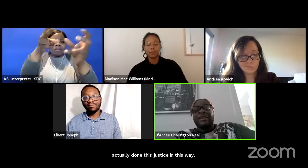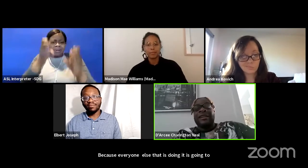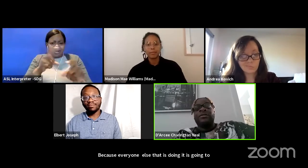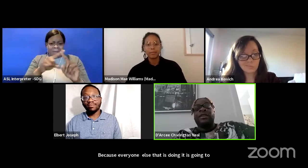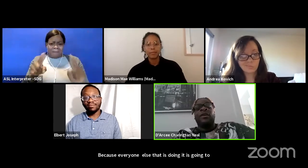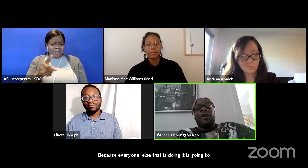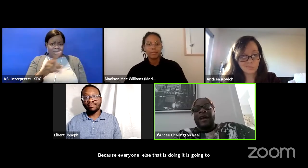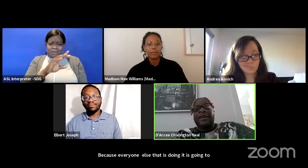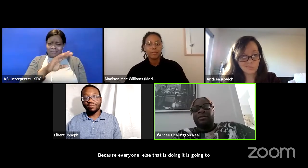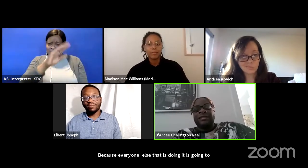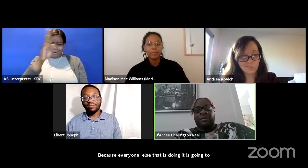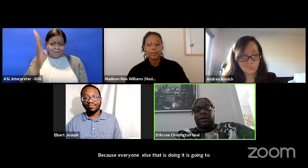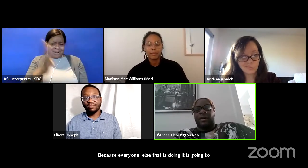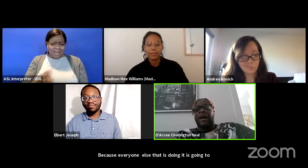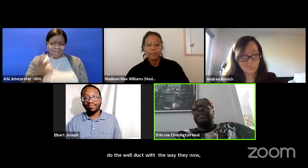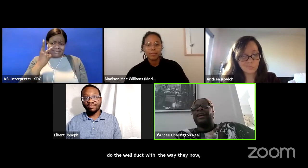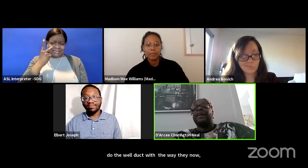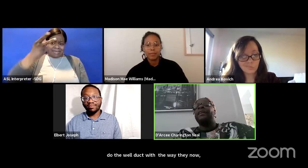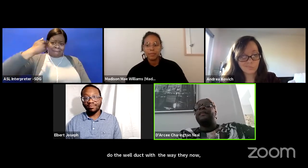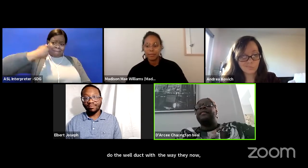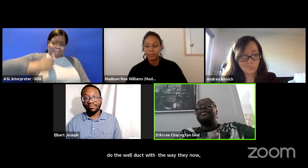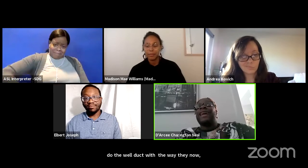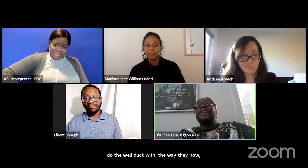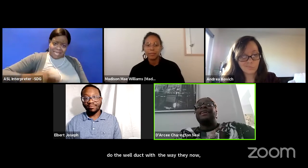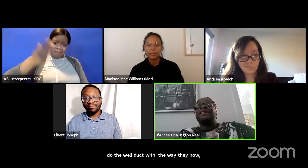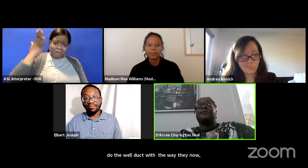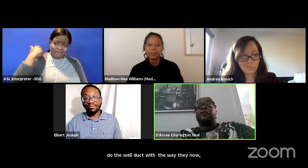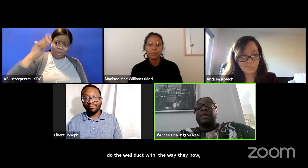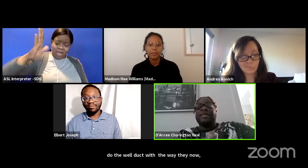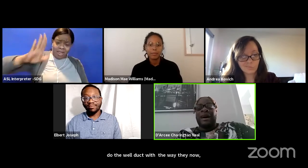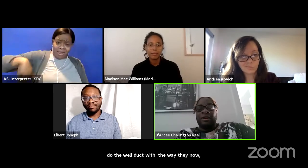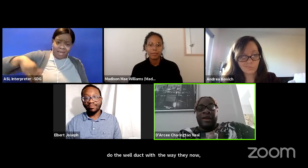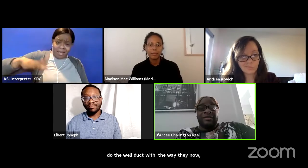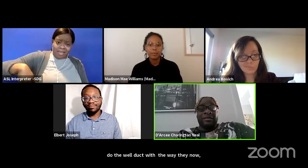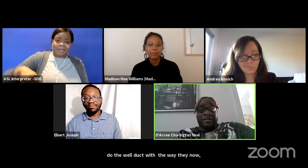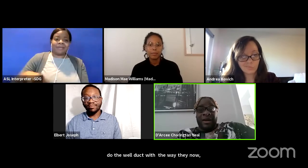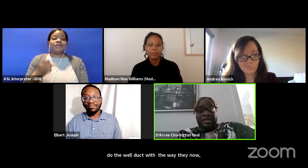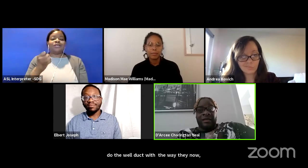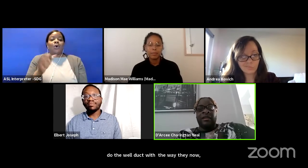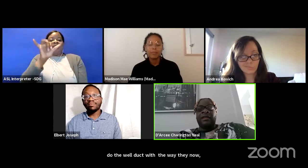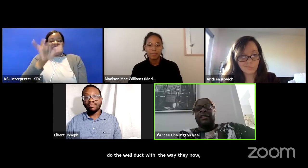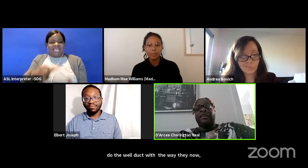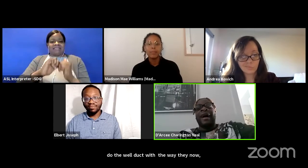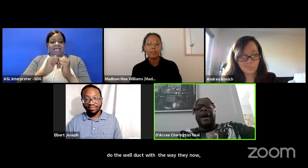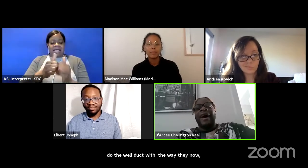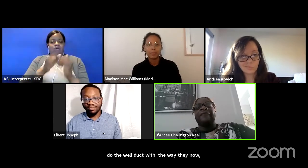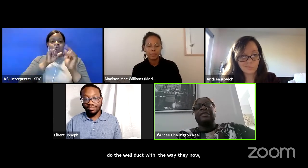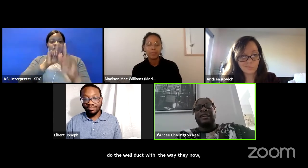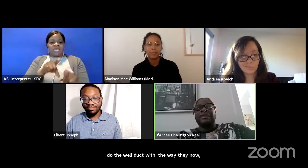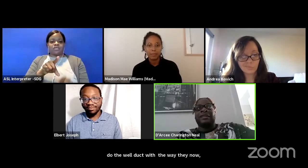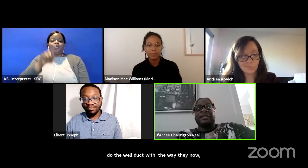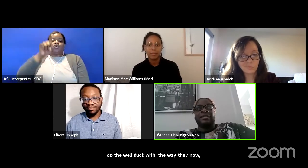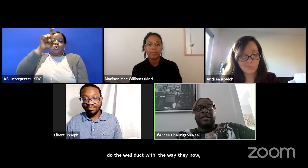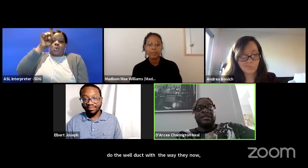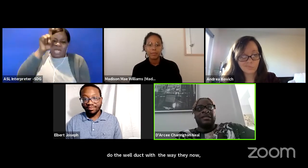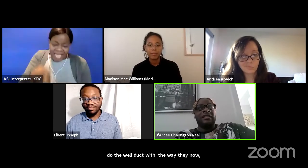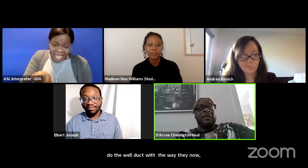So they don't know what I can bring to the role. And like that is for me it's how you answer this question. Like you have to take into consideration